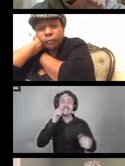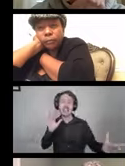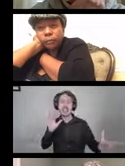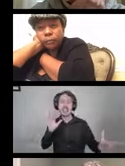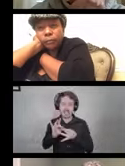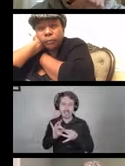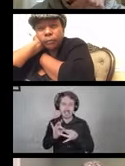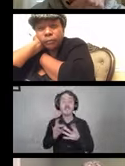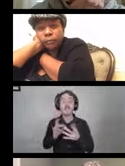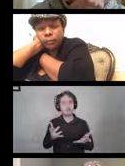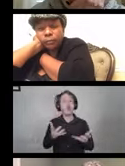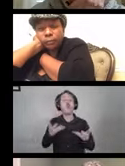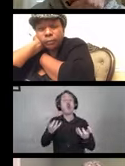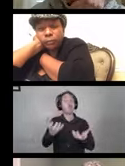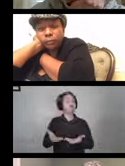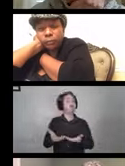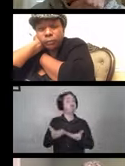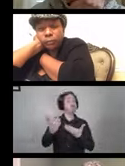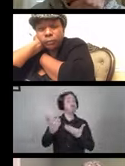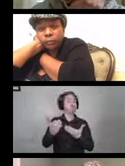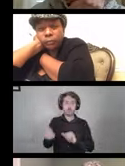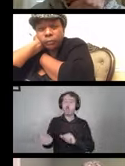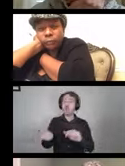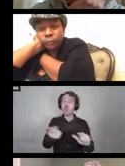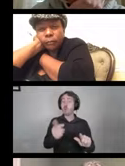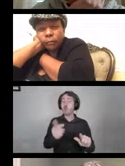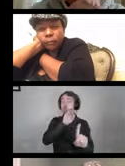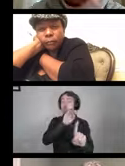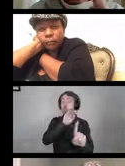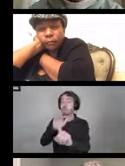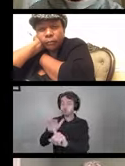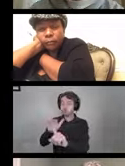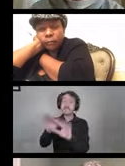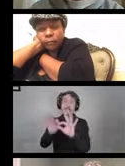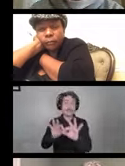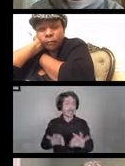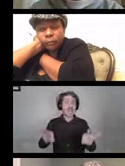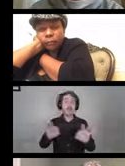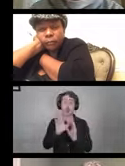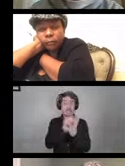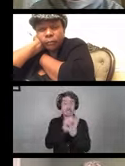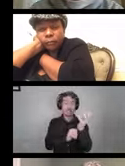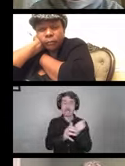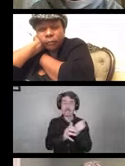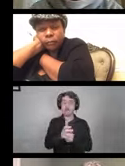We want to remind you how important it is that you change your gloves after each device